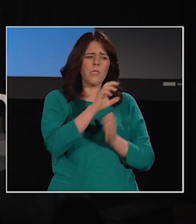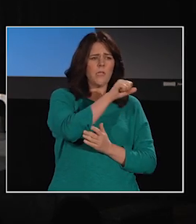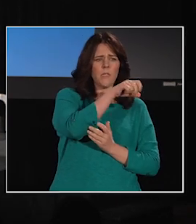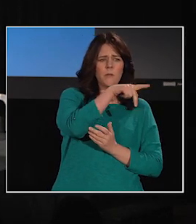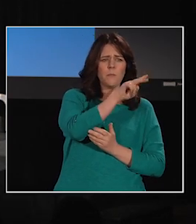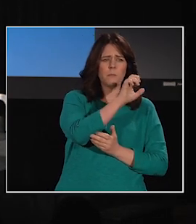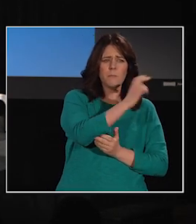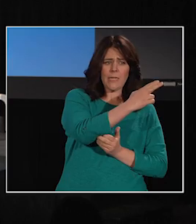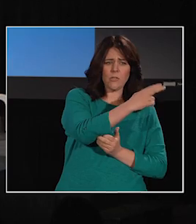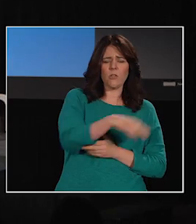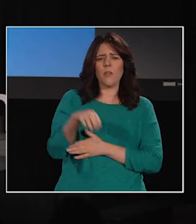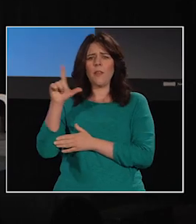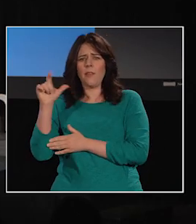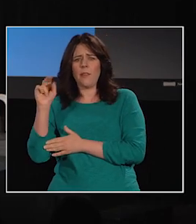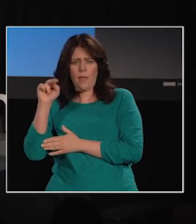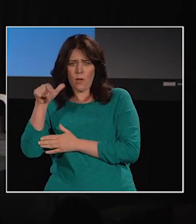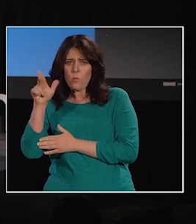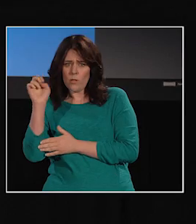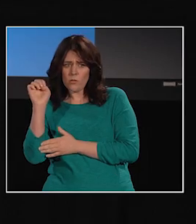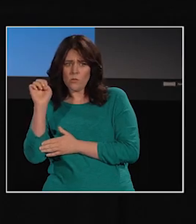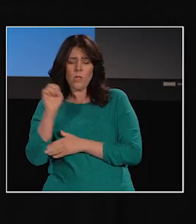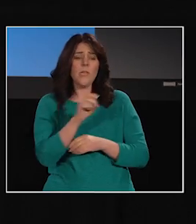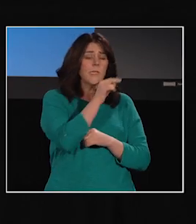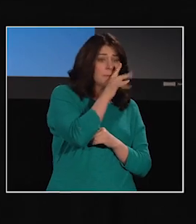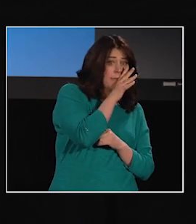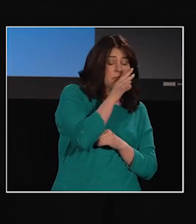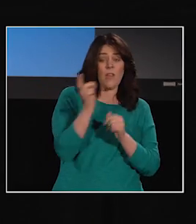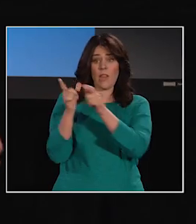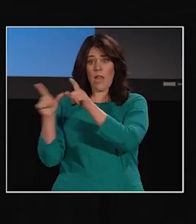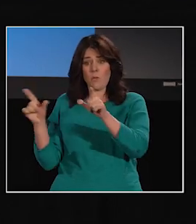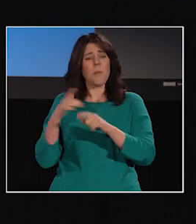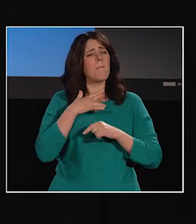because although they are often used to mean the same thing,